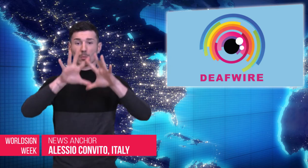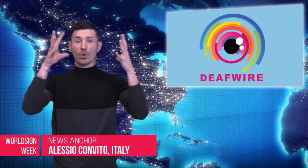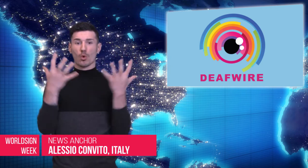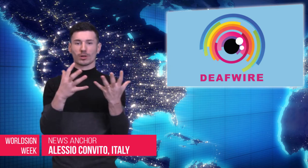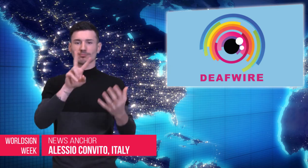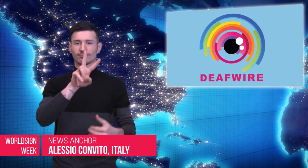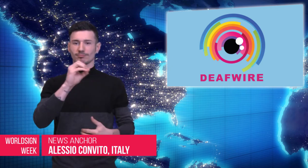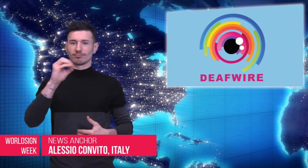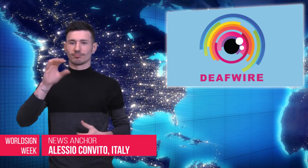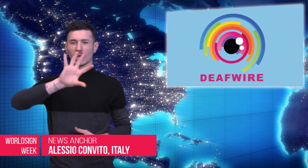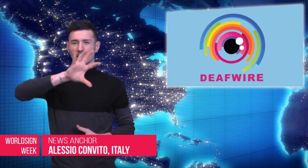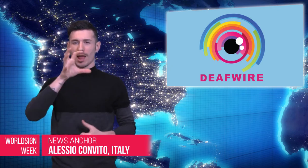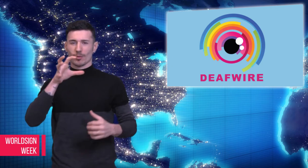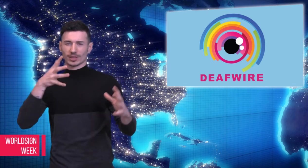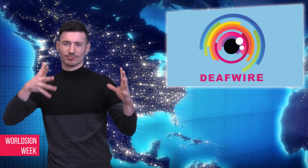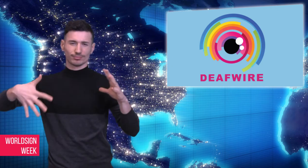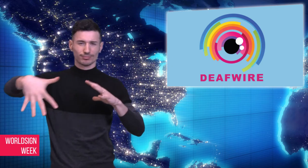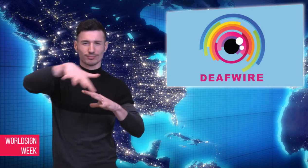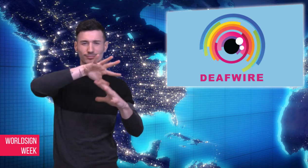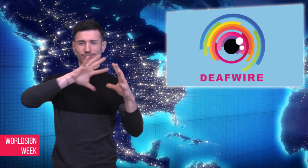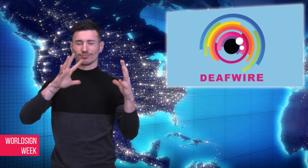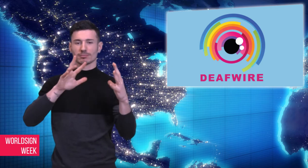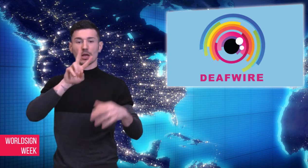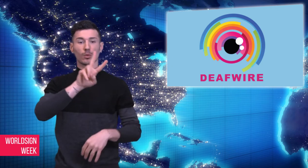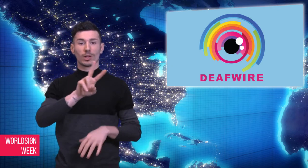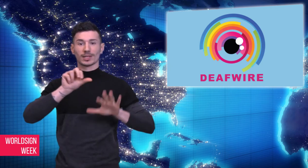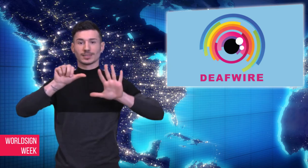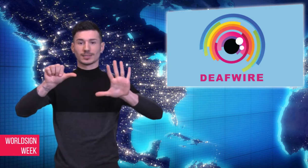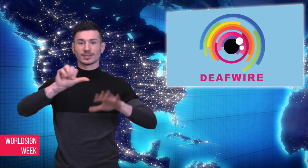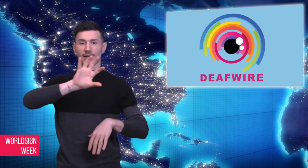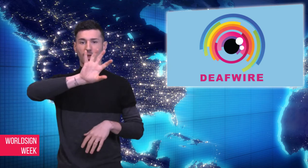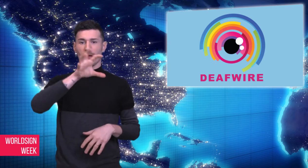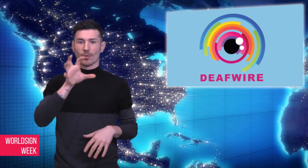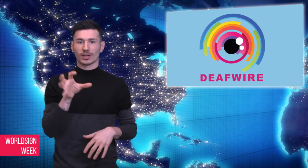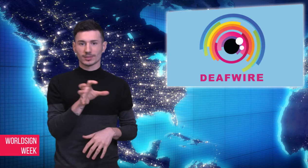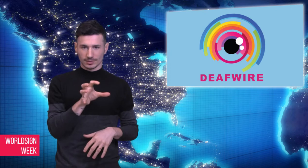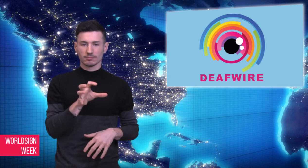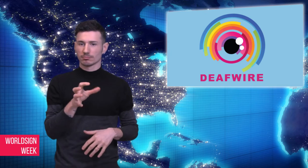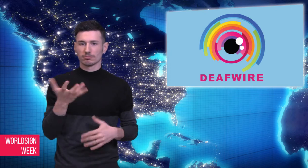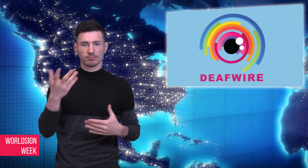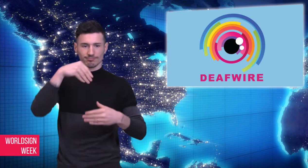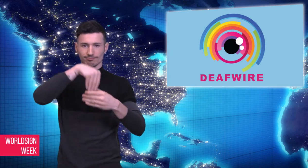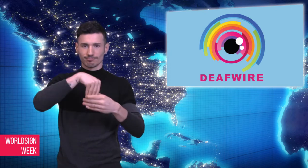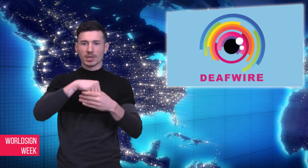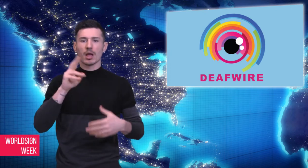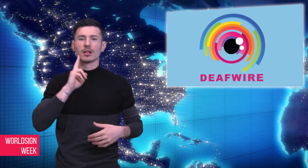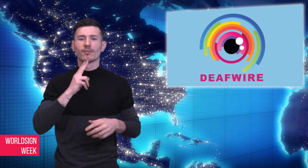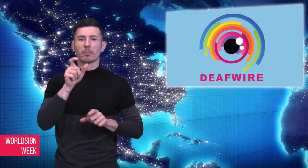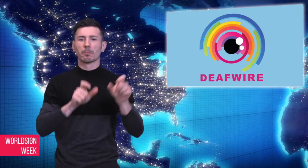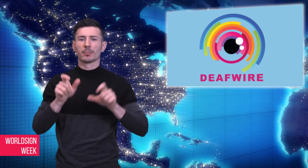Deaf people to get driver’s licenses. Among 200 countries